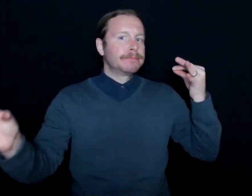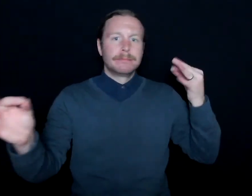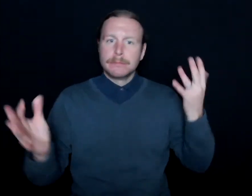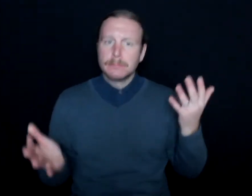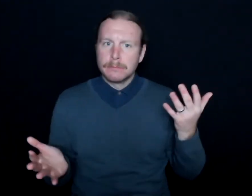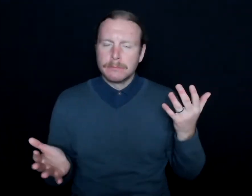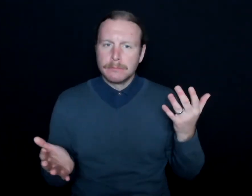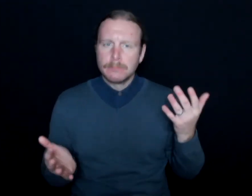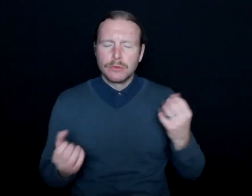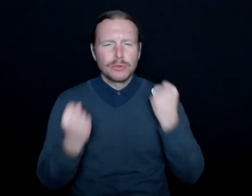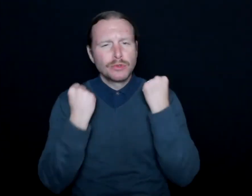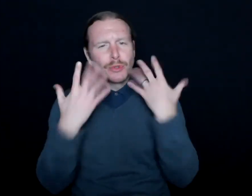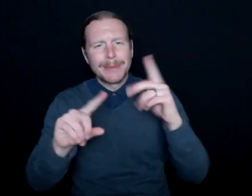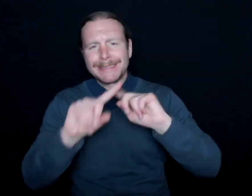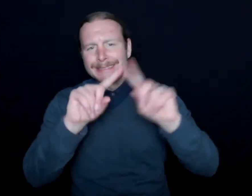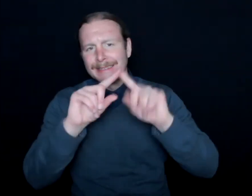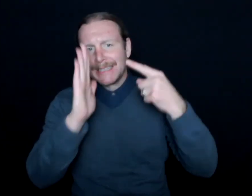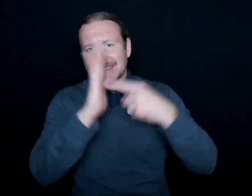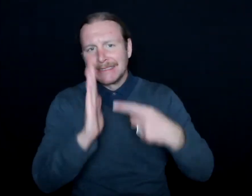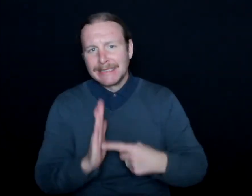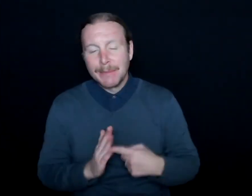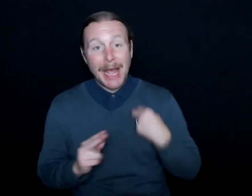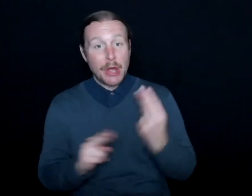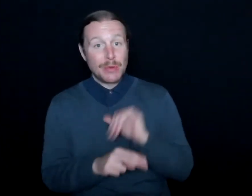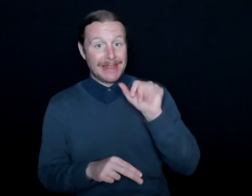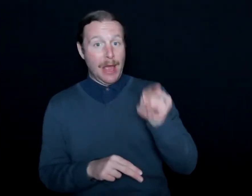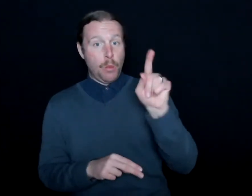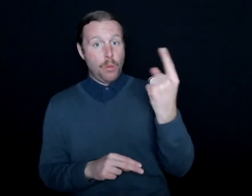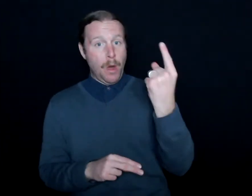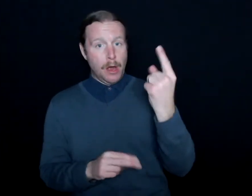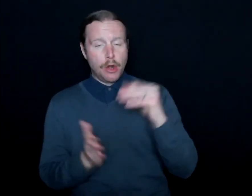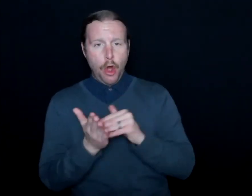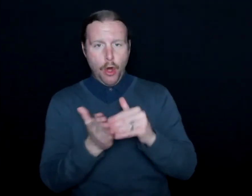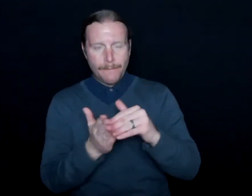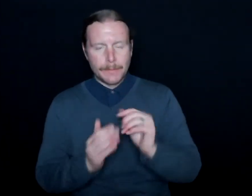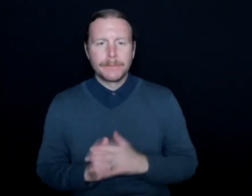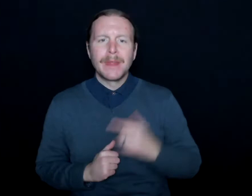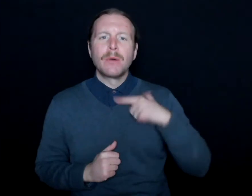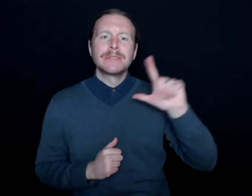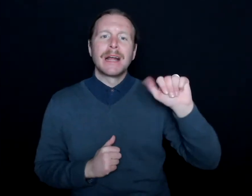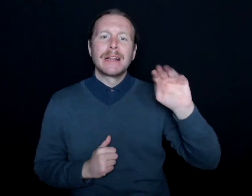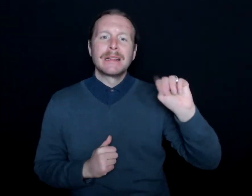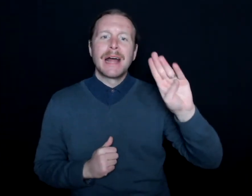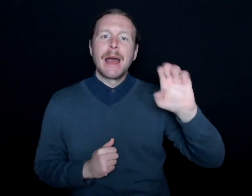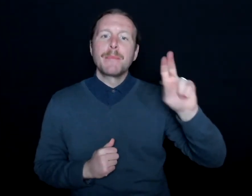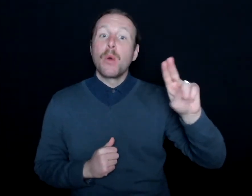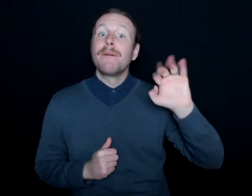There's so many different examples. I use one often. I was at Lambeau Field for the home opener against the Green